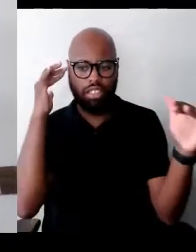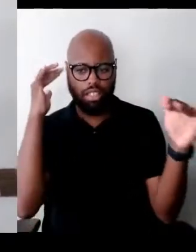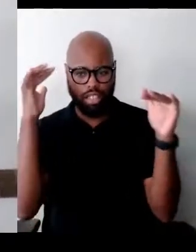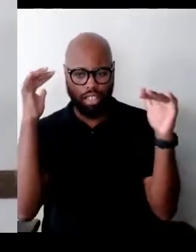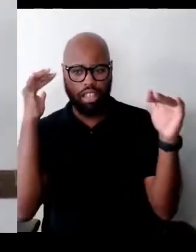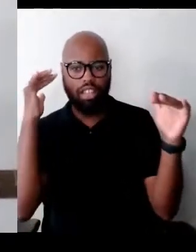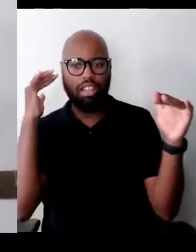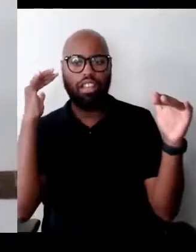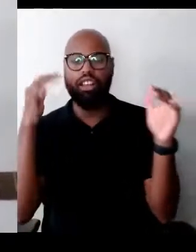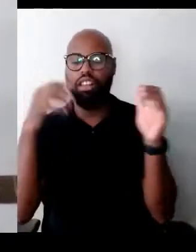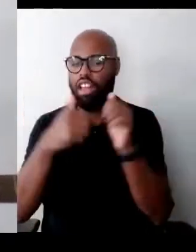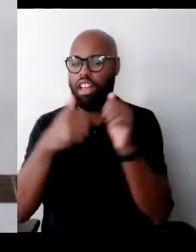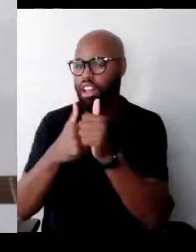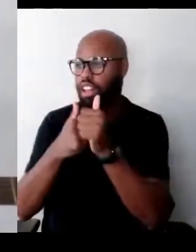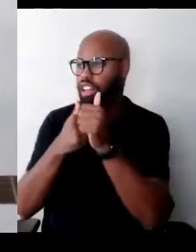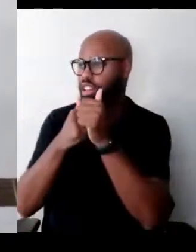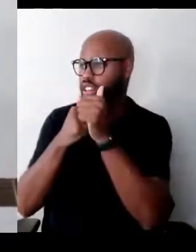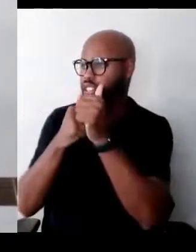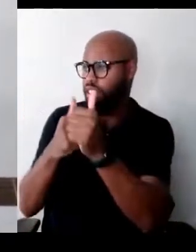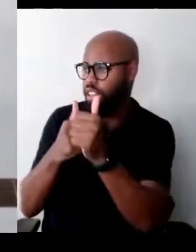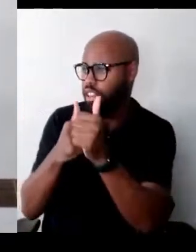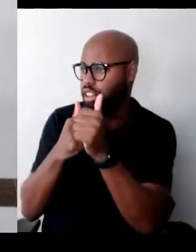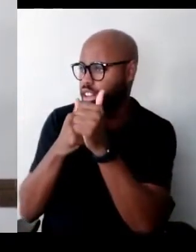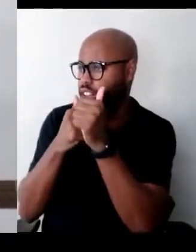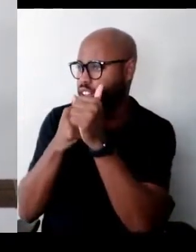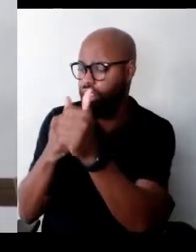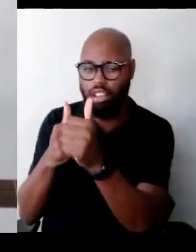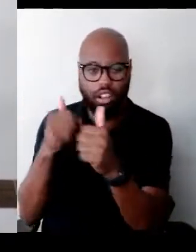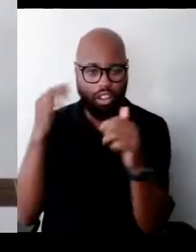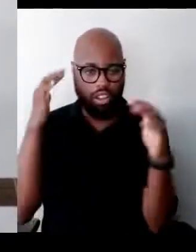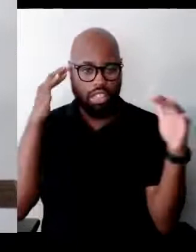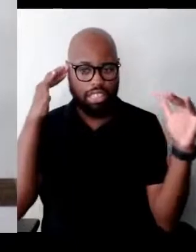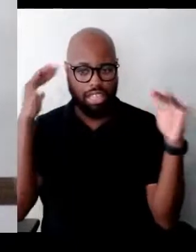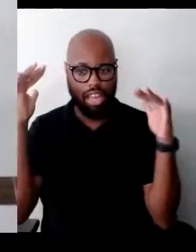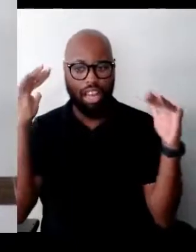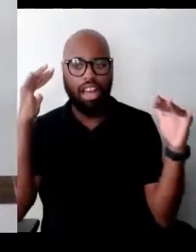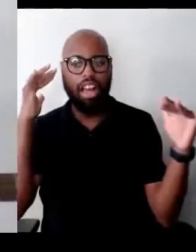Follow, follow the sound